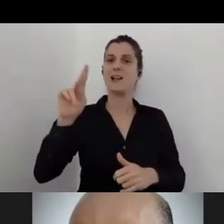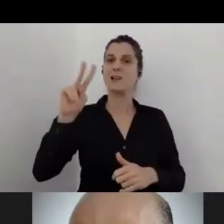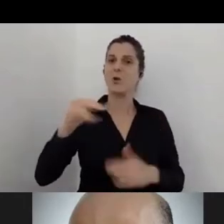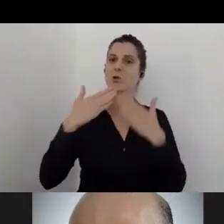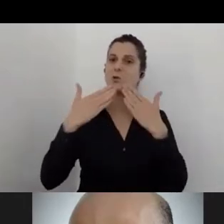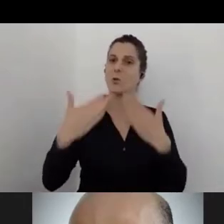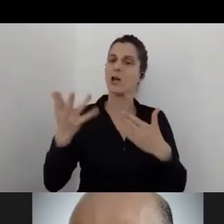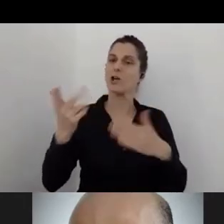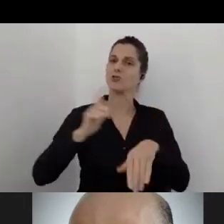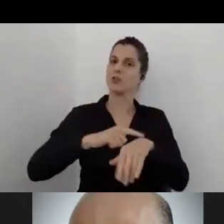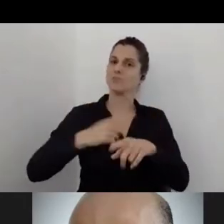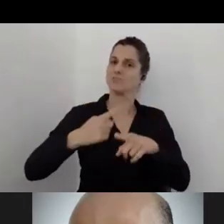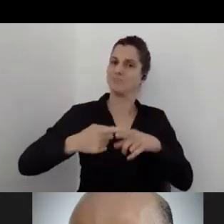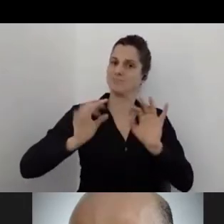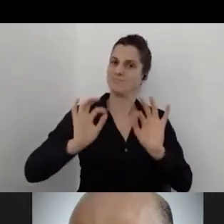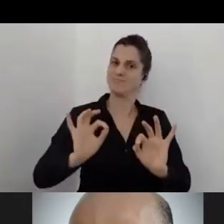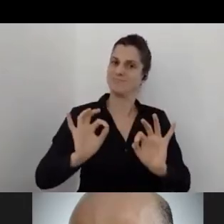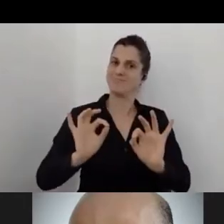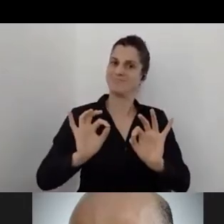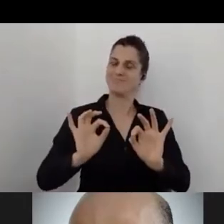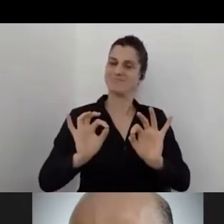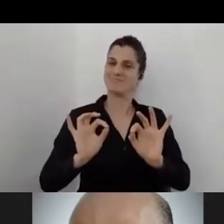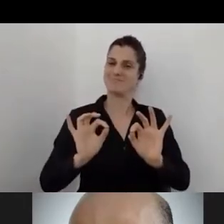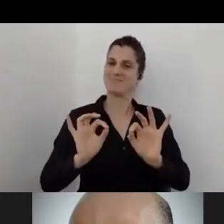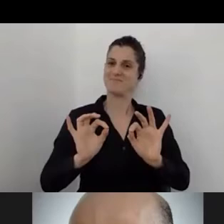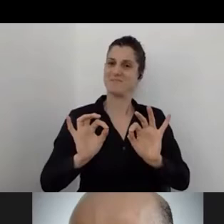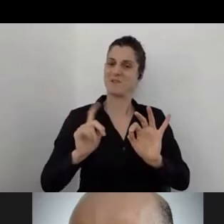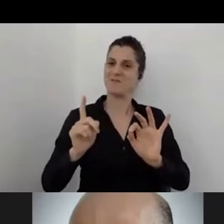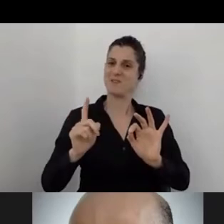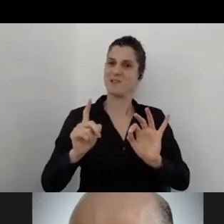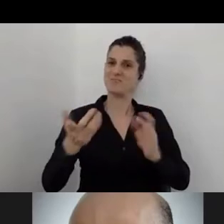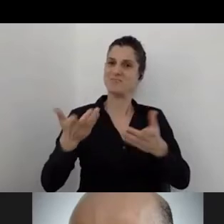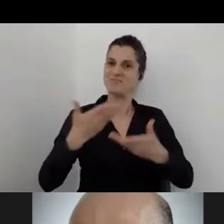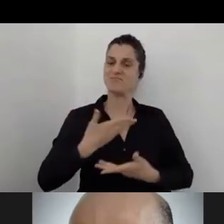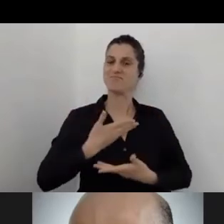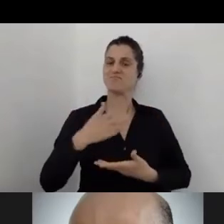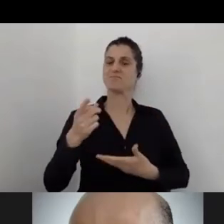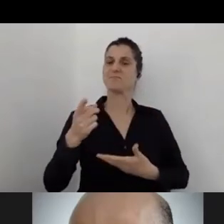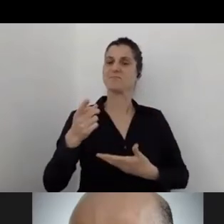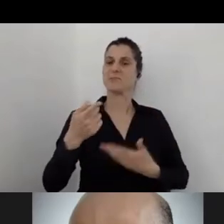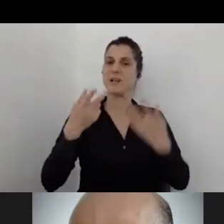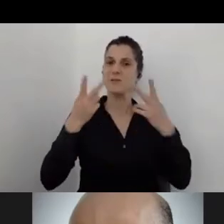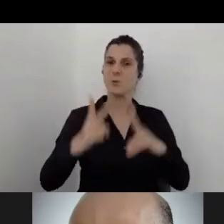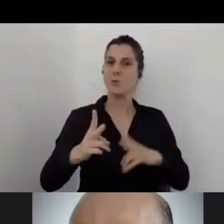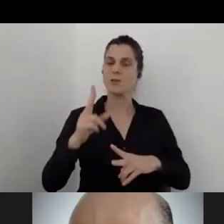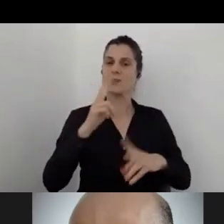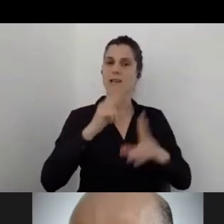and providing the ability to speak also in my time limits.